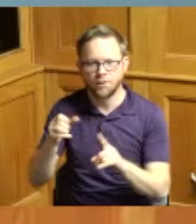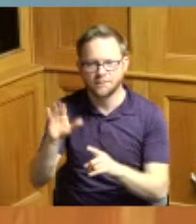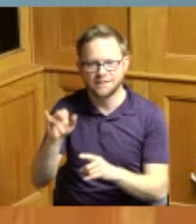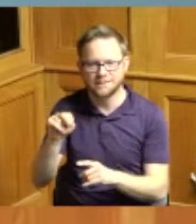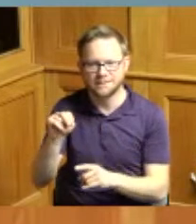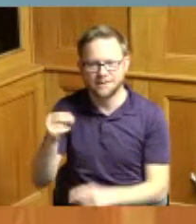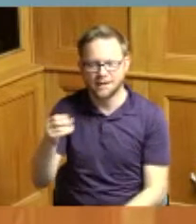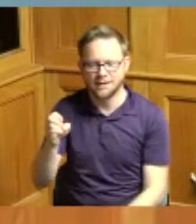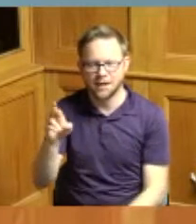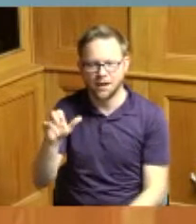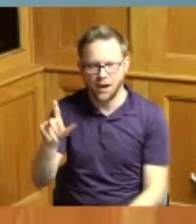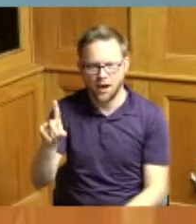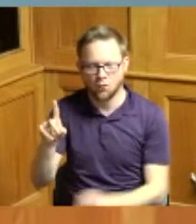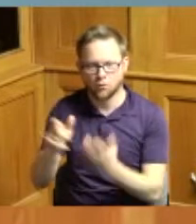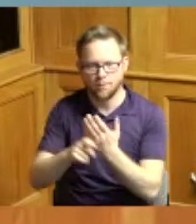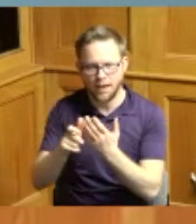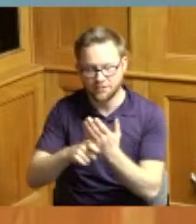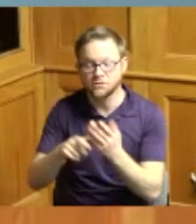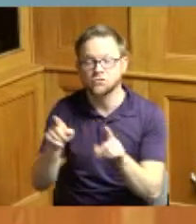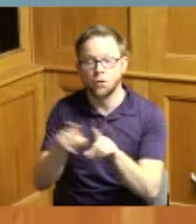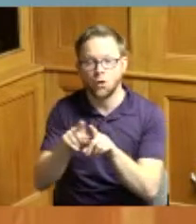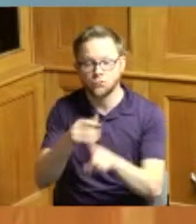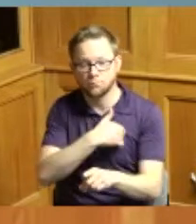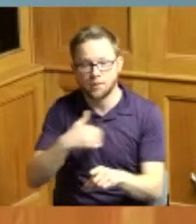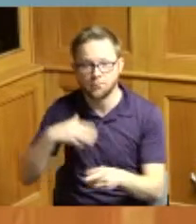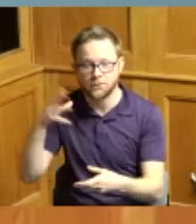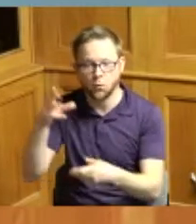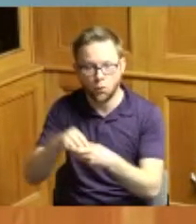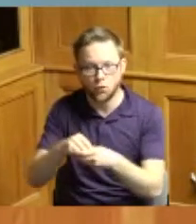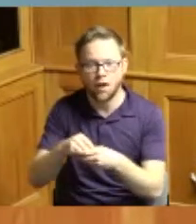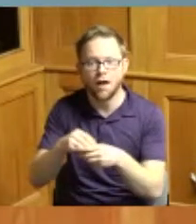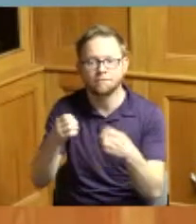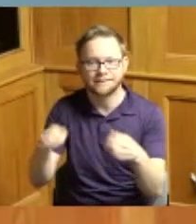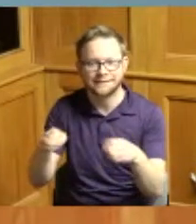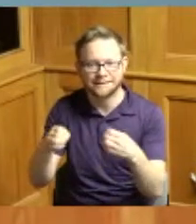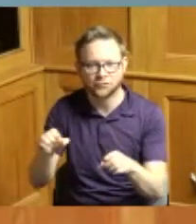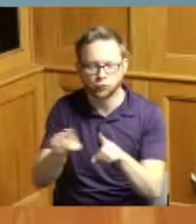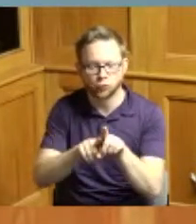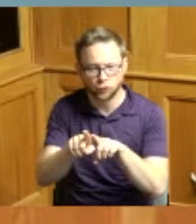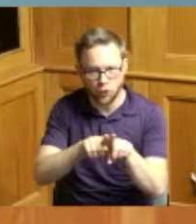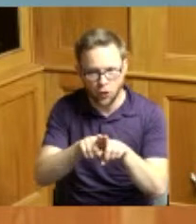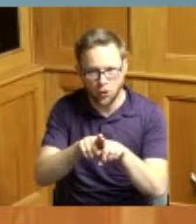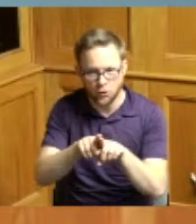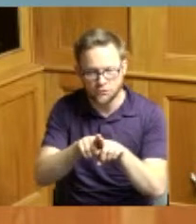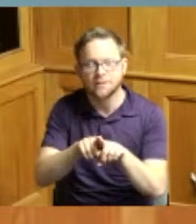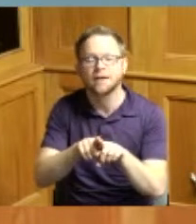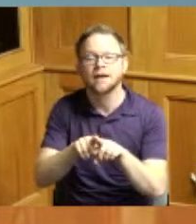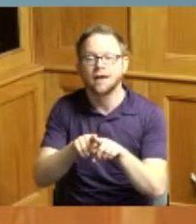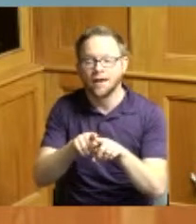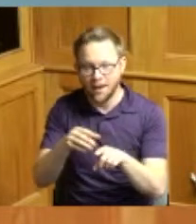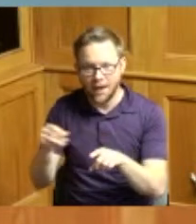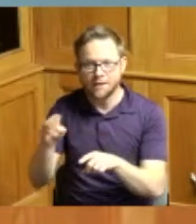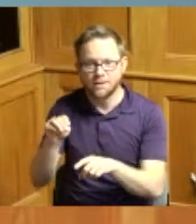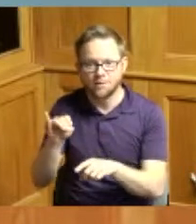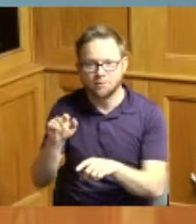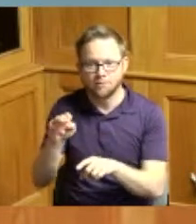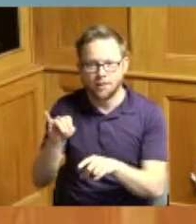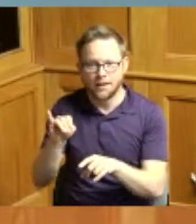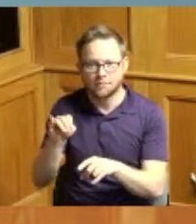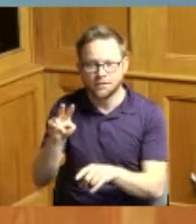of the Order of Easter Stars Wesley Smith chapter and the Miami Valley African-American historical